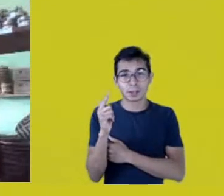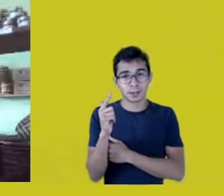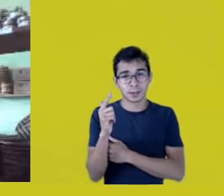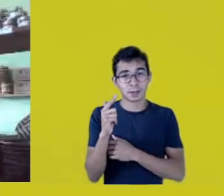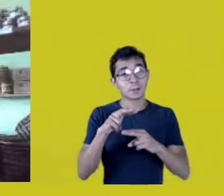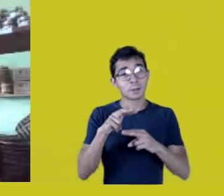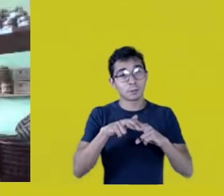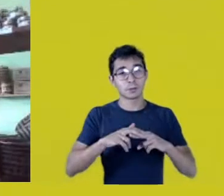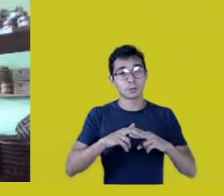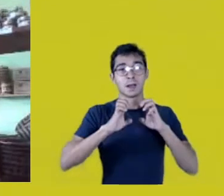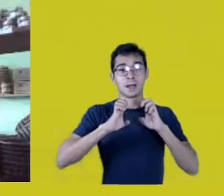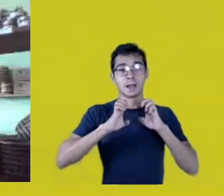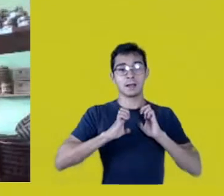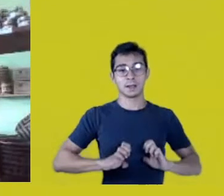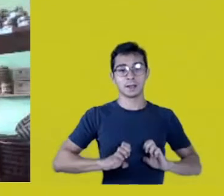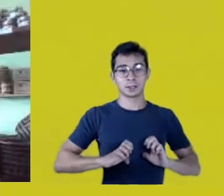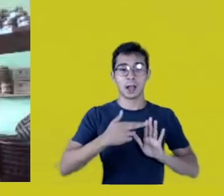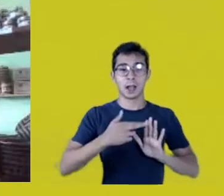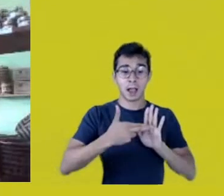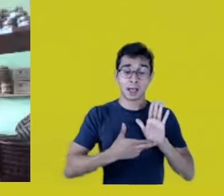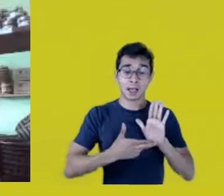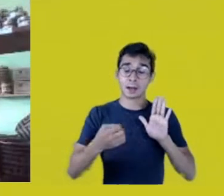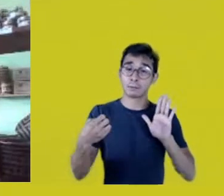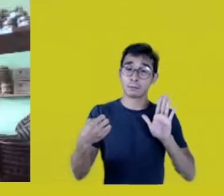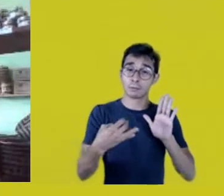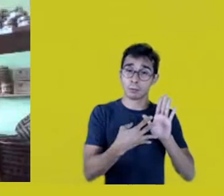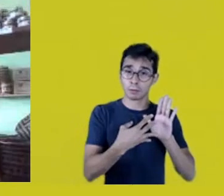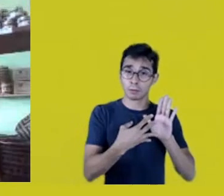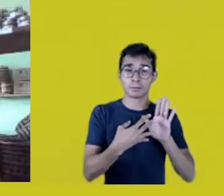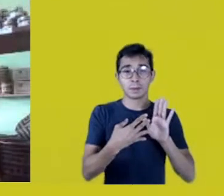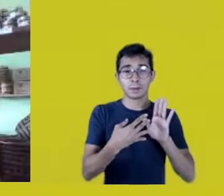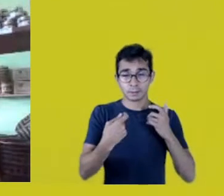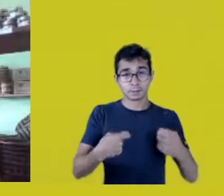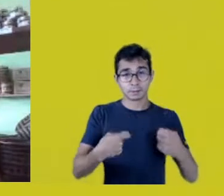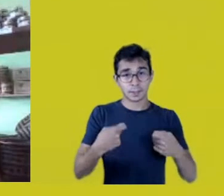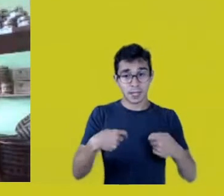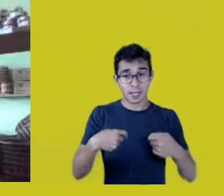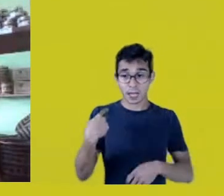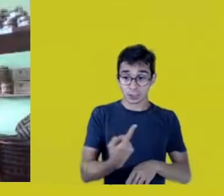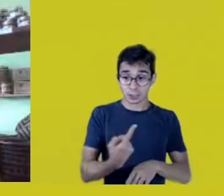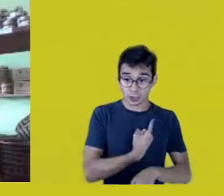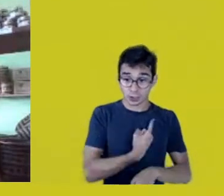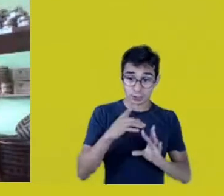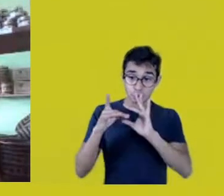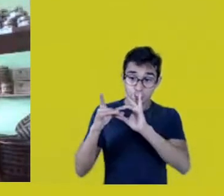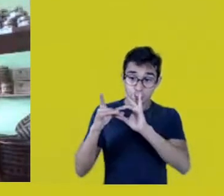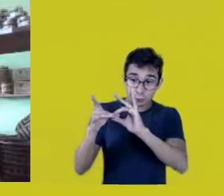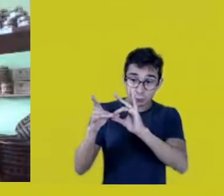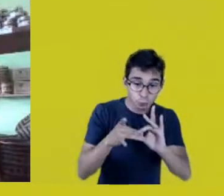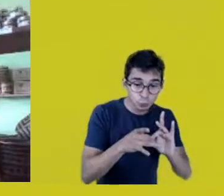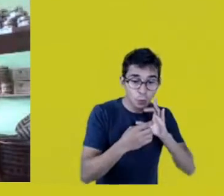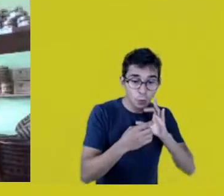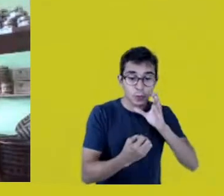We need to build it together, because I don’t know whether there’s a “how”,